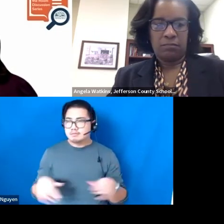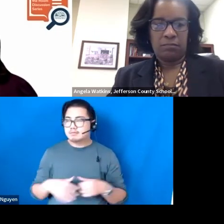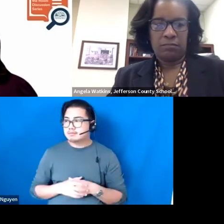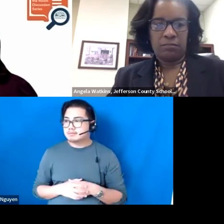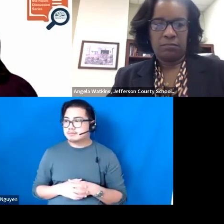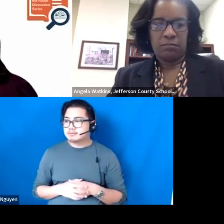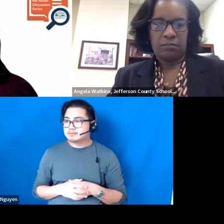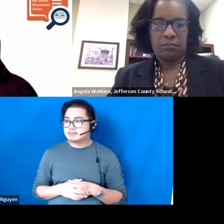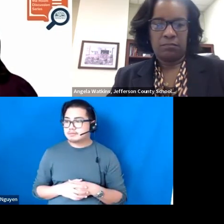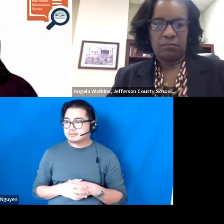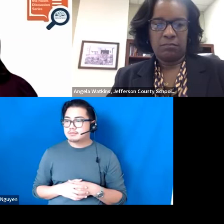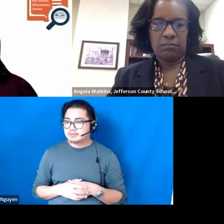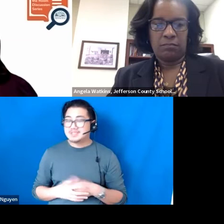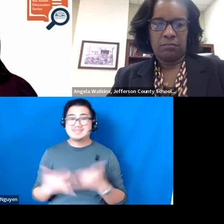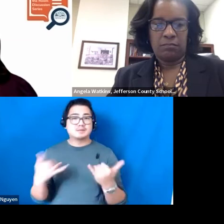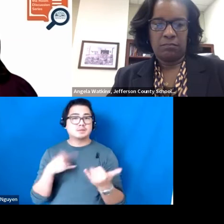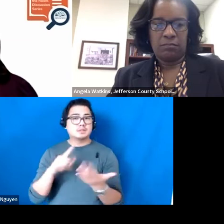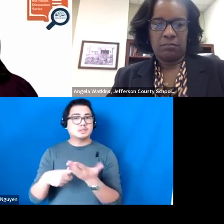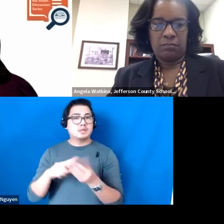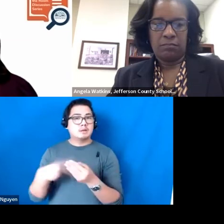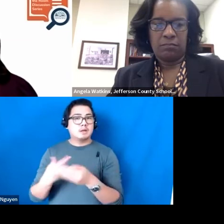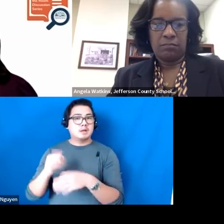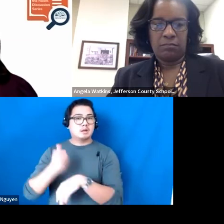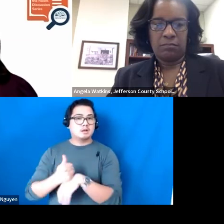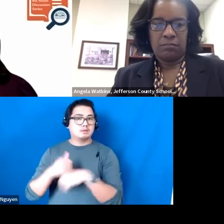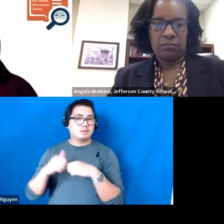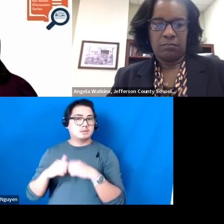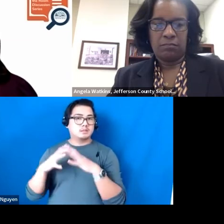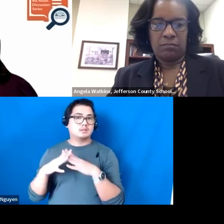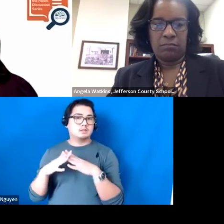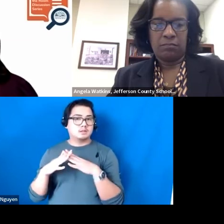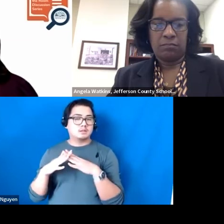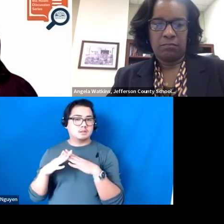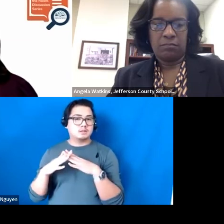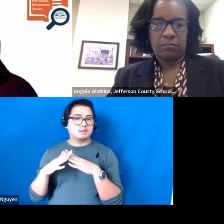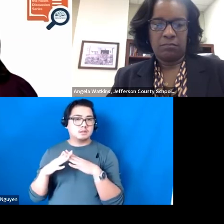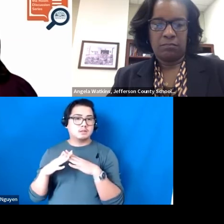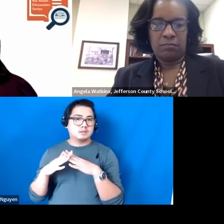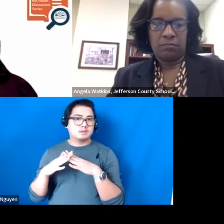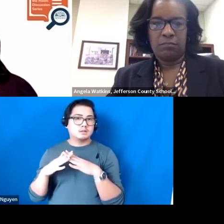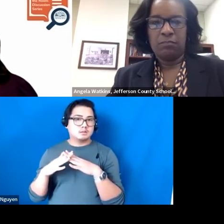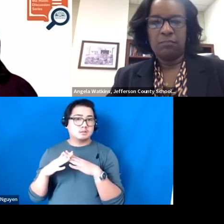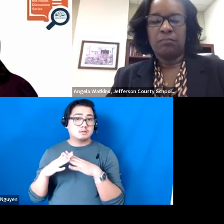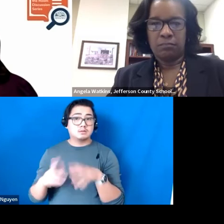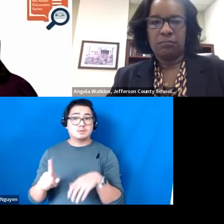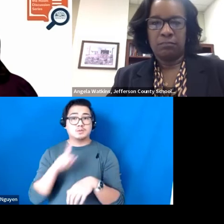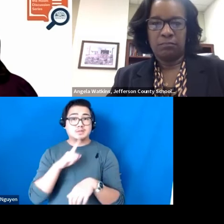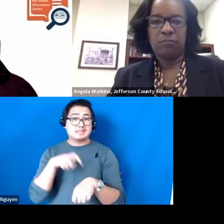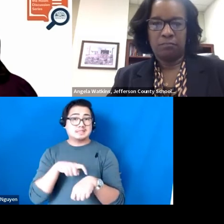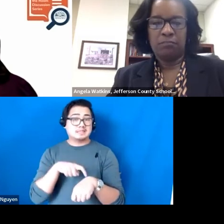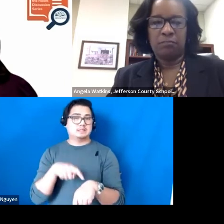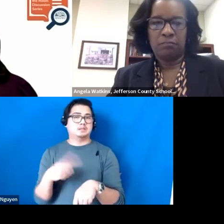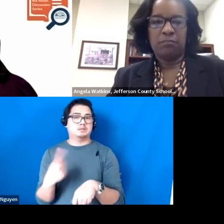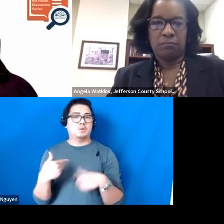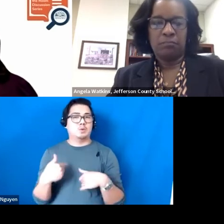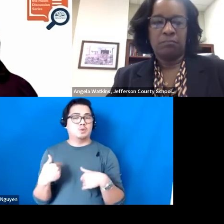As we talk about implementation, I will mention that time is a big thing to consider as well